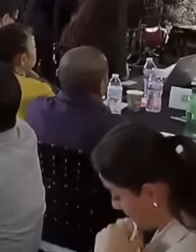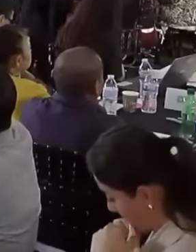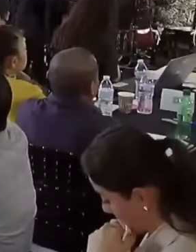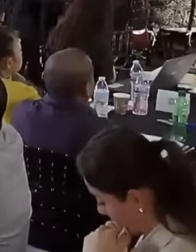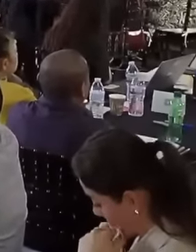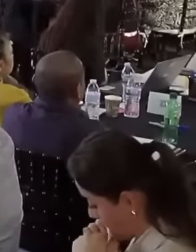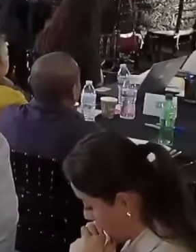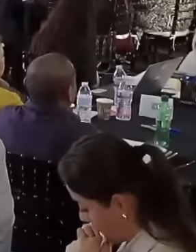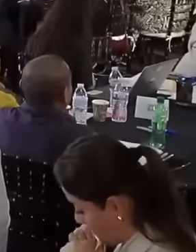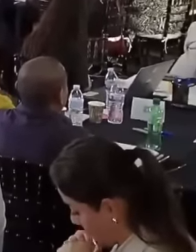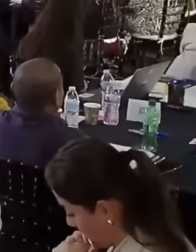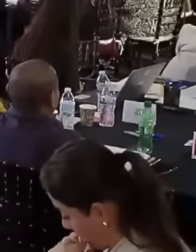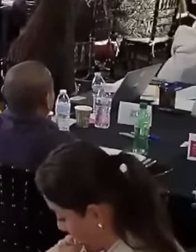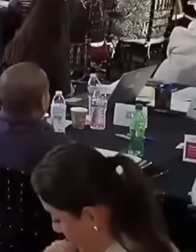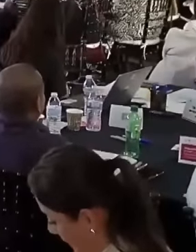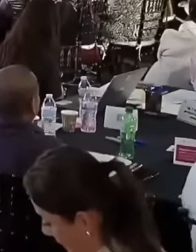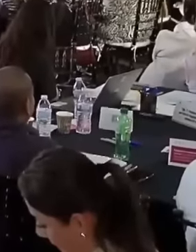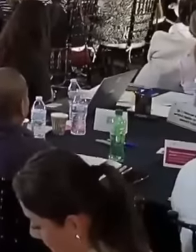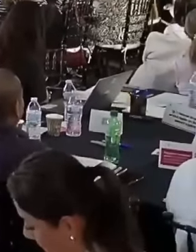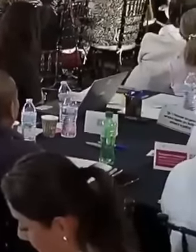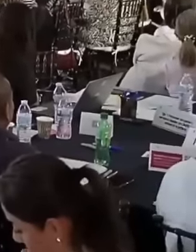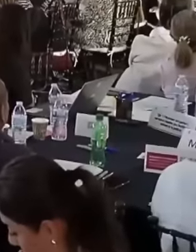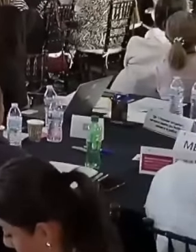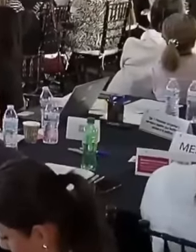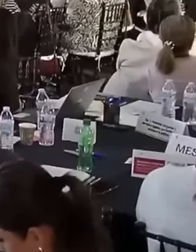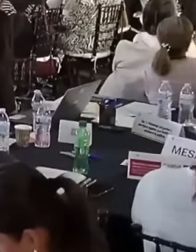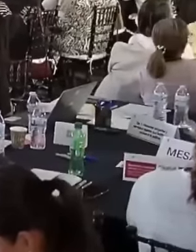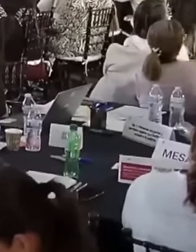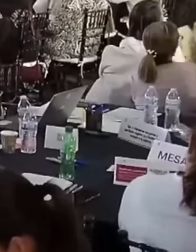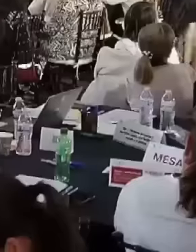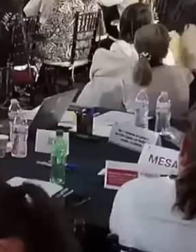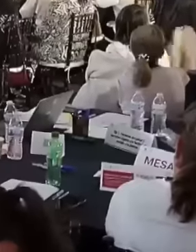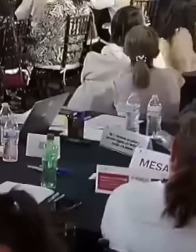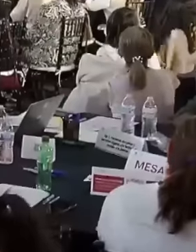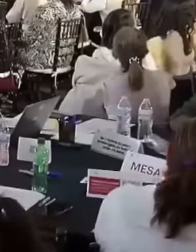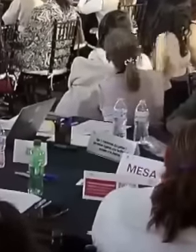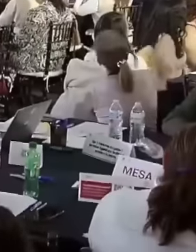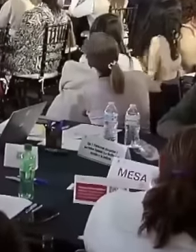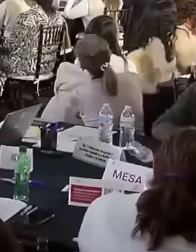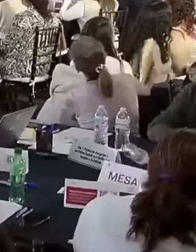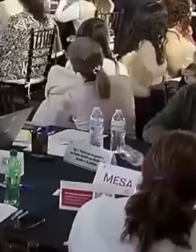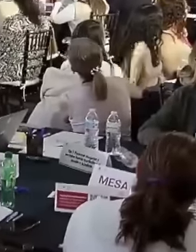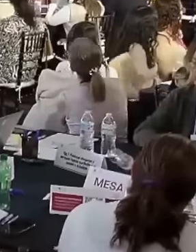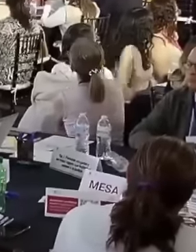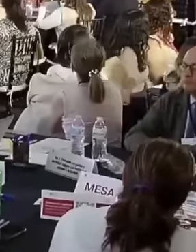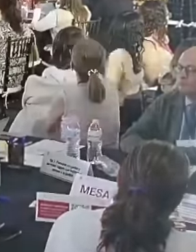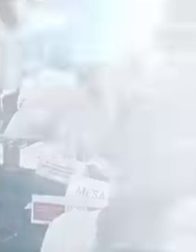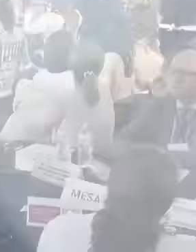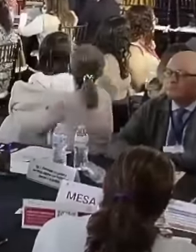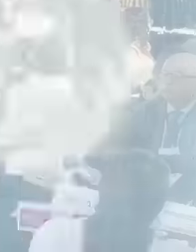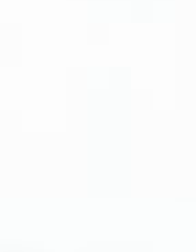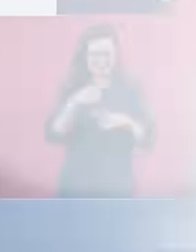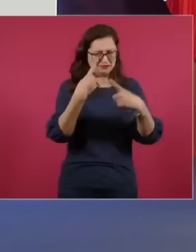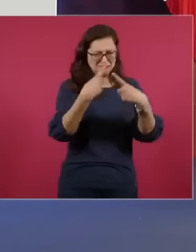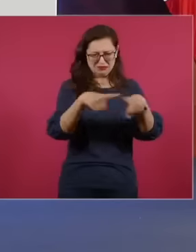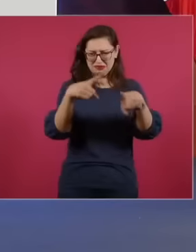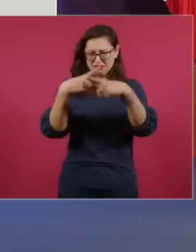are more prepared today at the press conference the president exhibited the modus operandi of